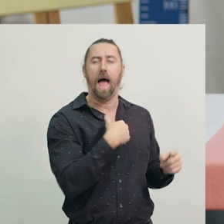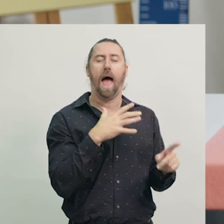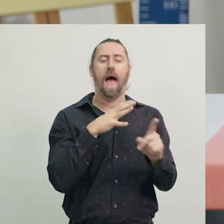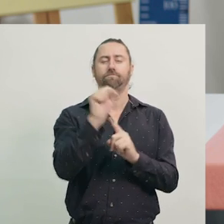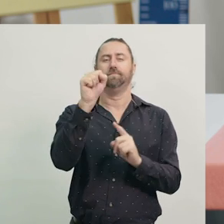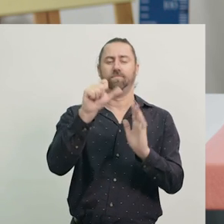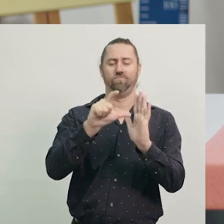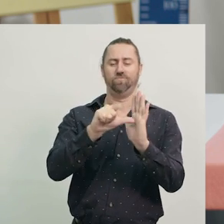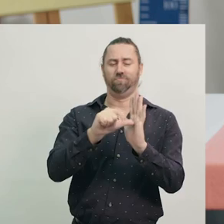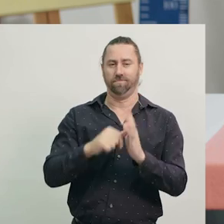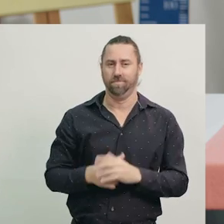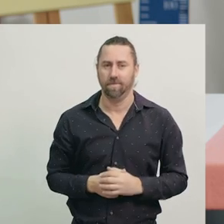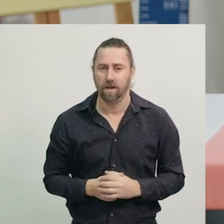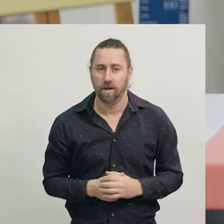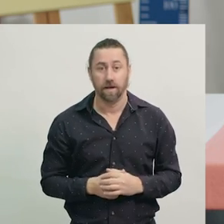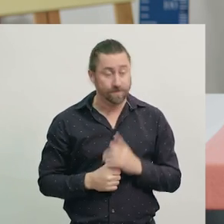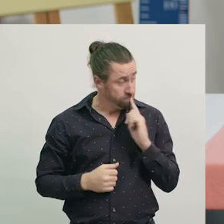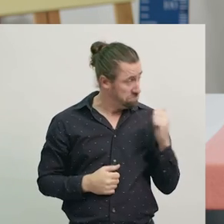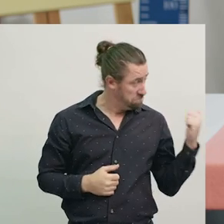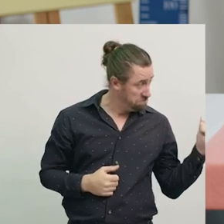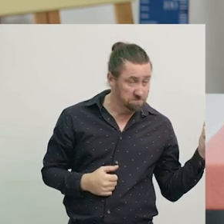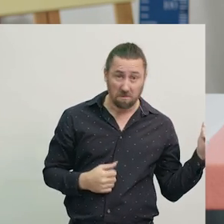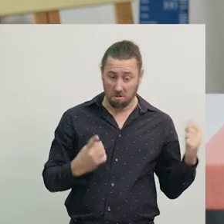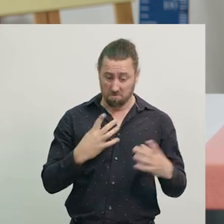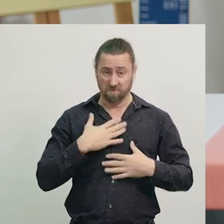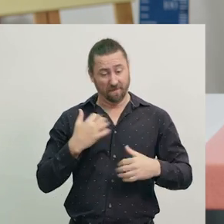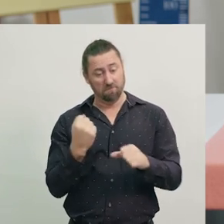Now, I've made this digital clock using cardboard.